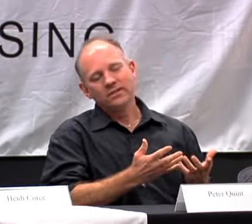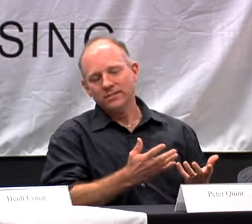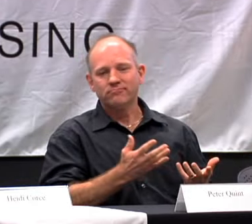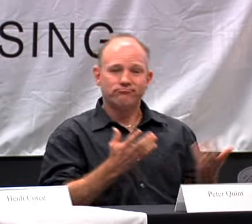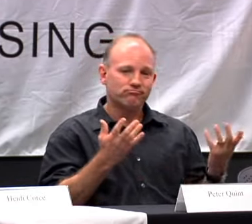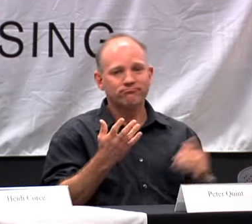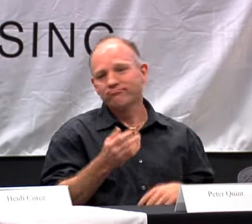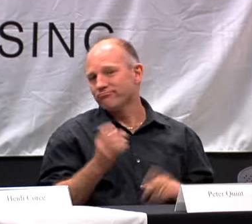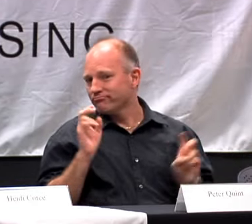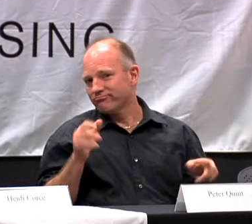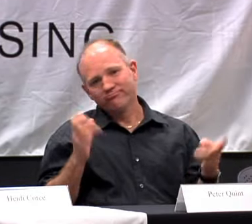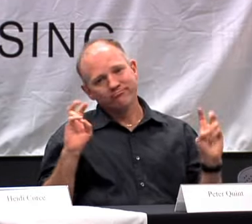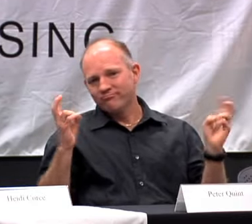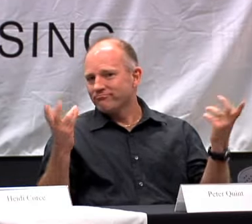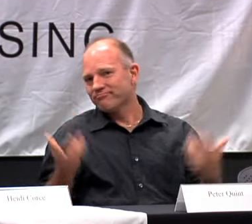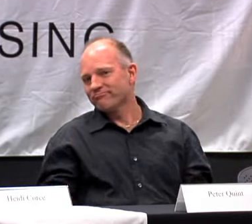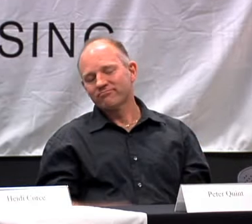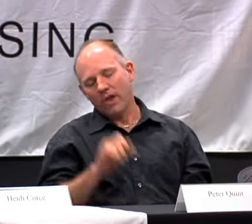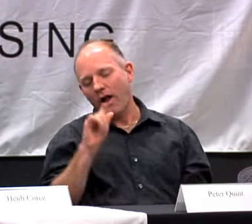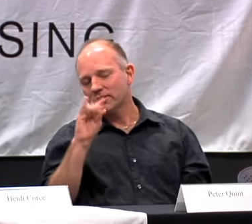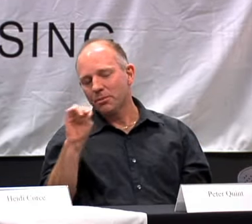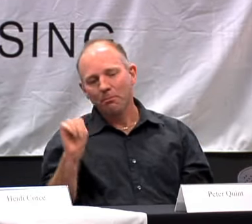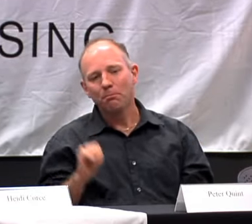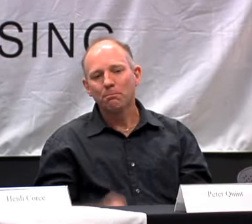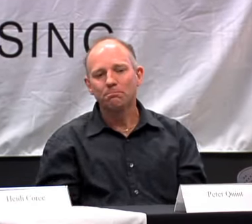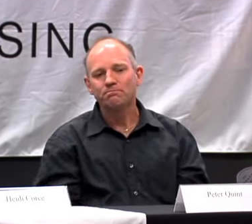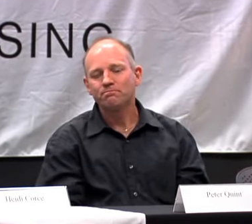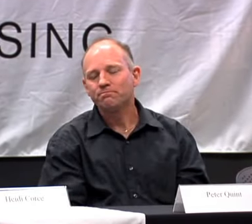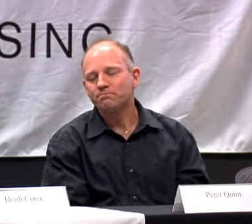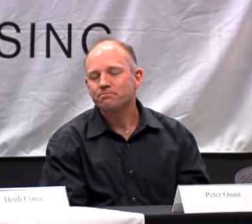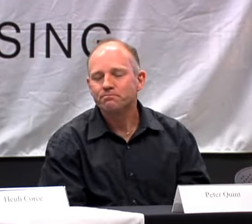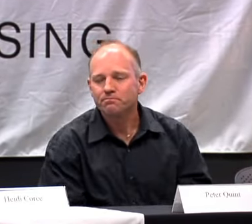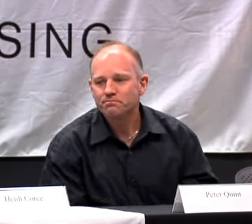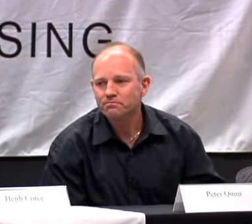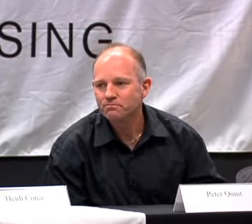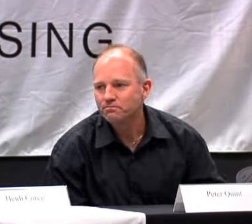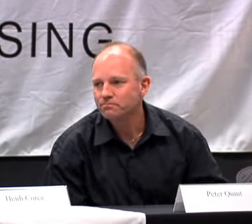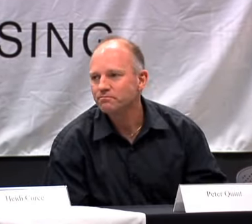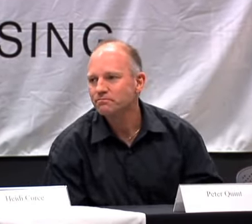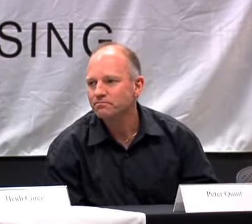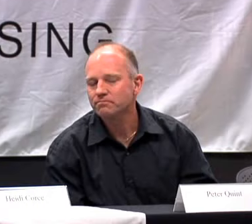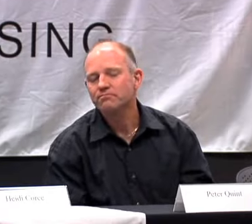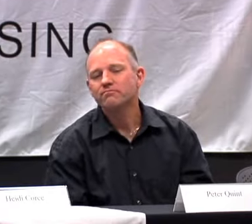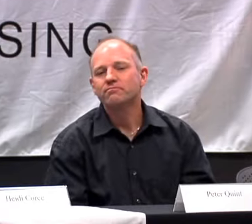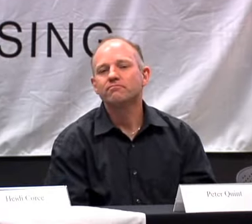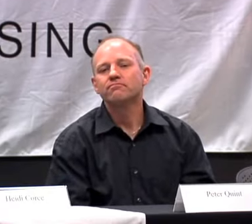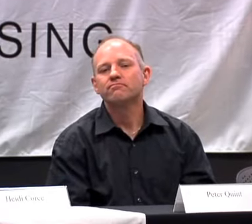AND THEY TALK. AND THAT'S AUDISM.